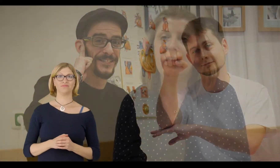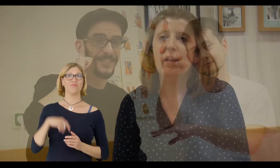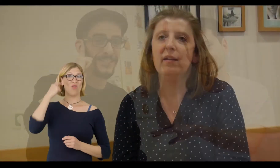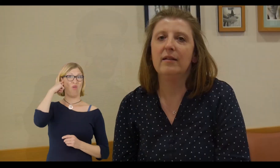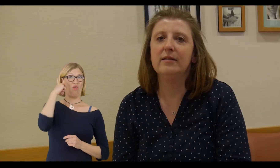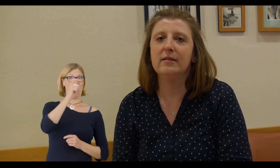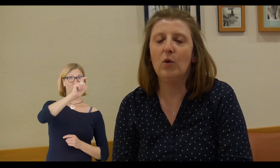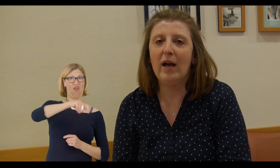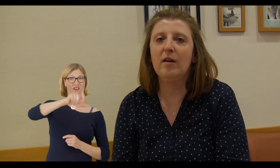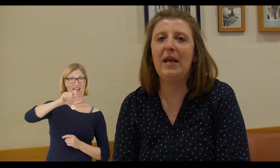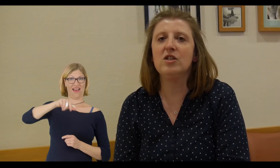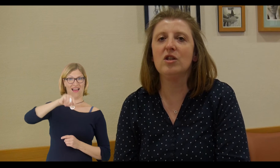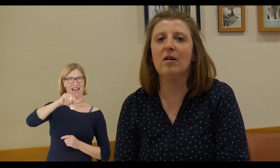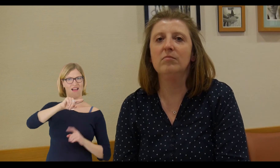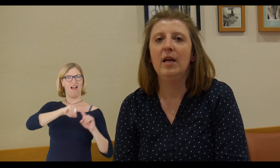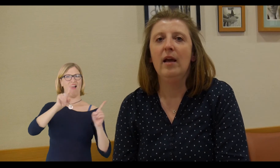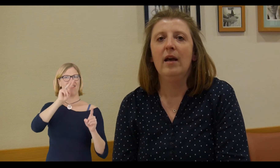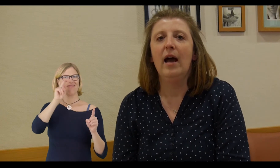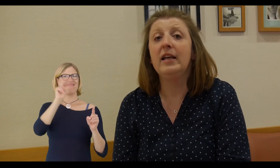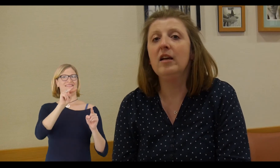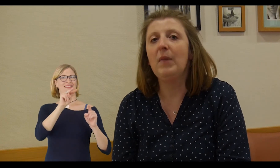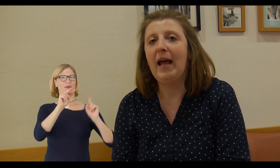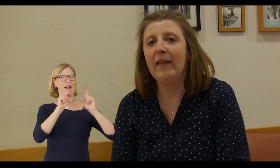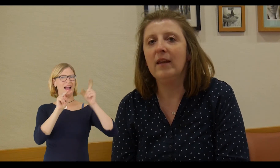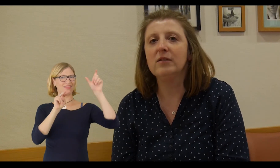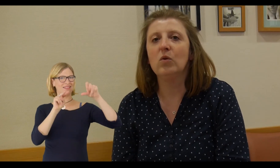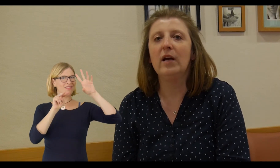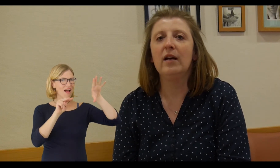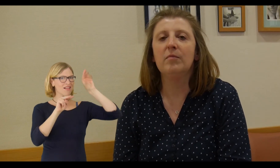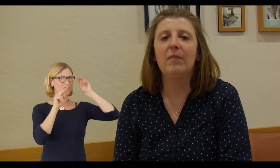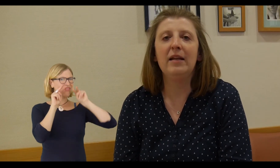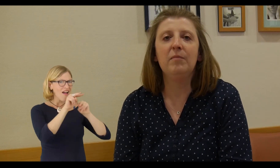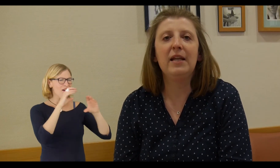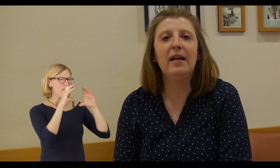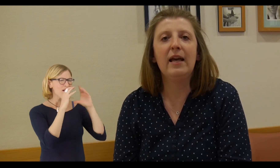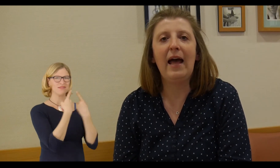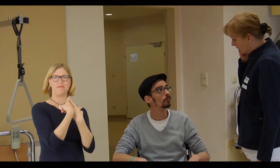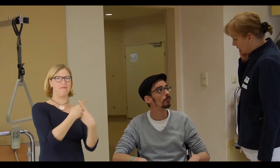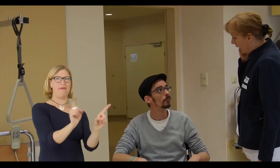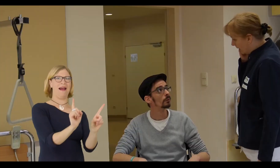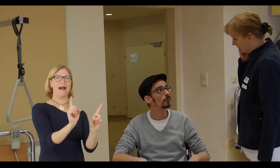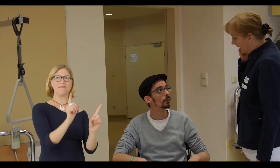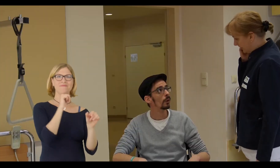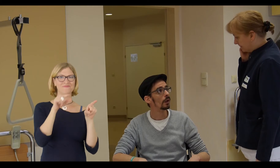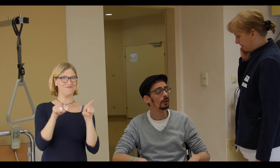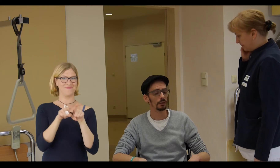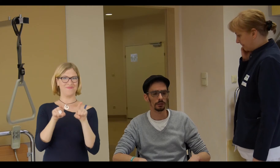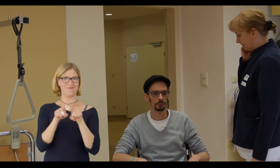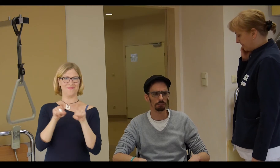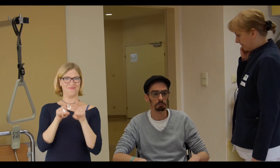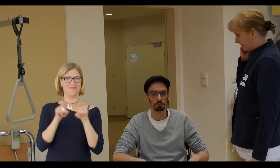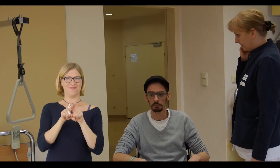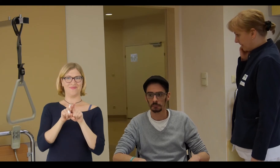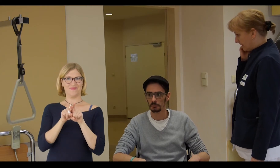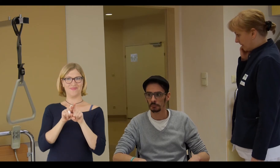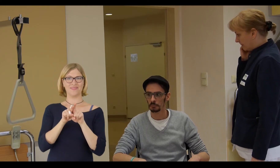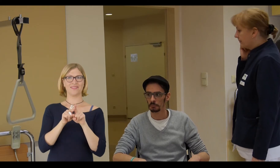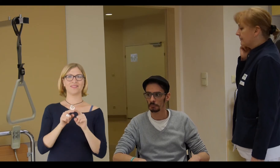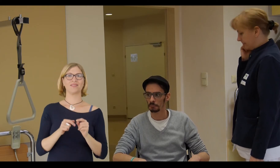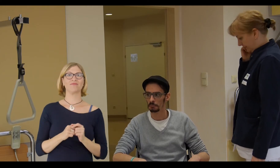... as a hearing person you act differently, you perceive things in another way ... you communicate in another way ...